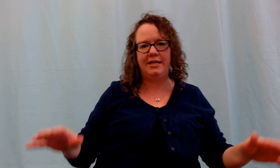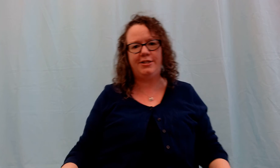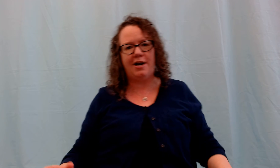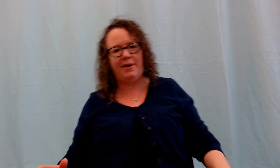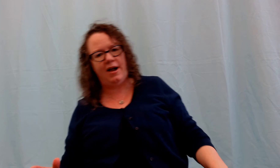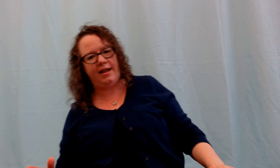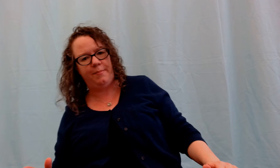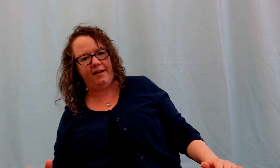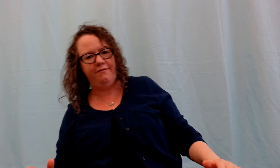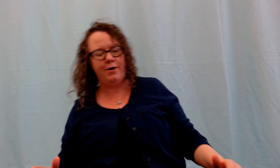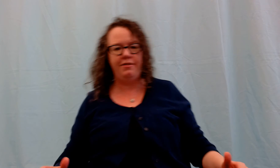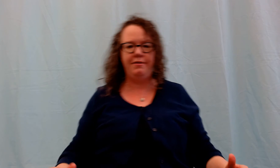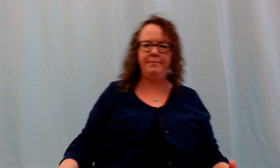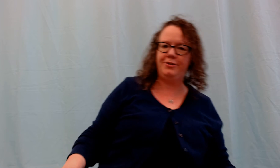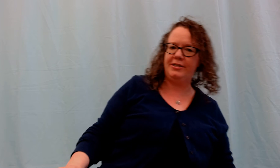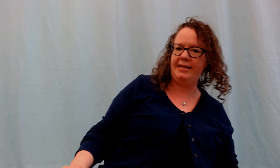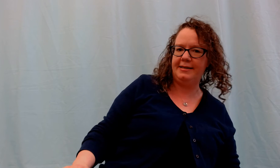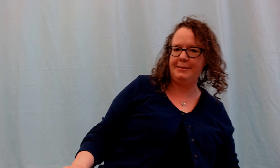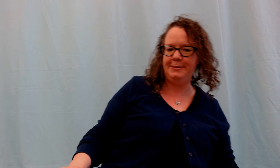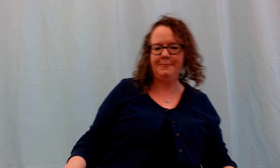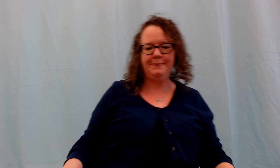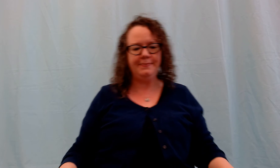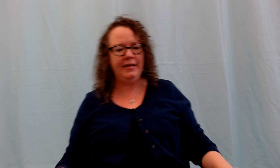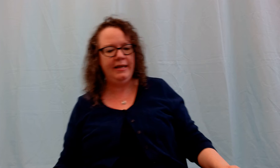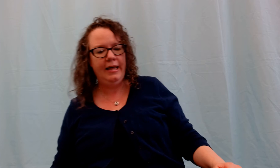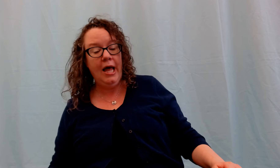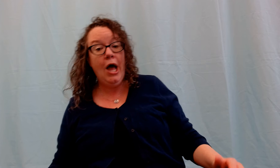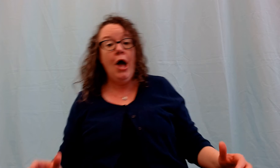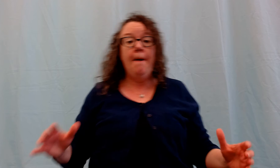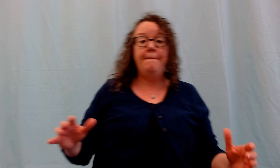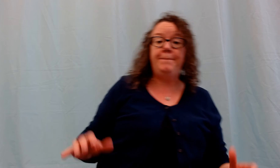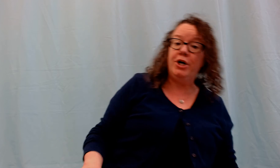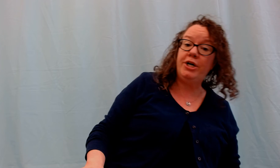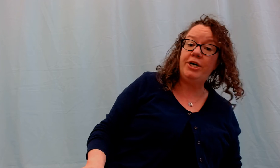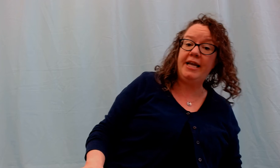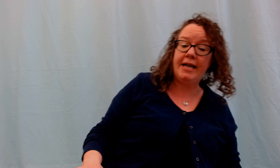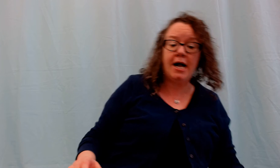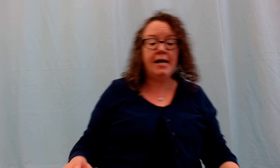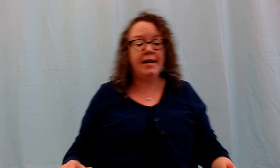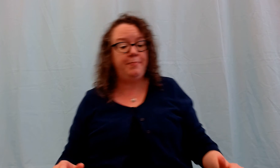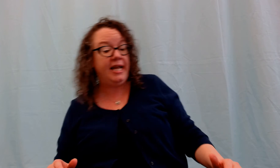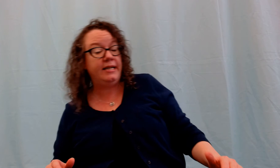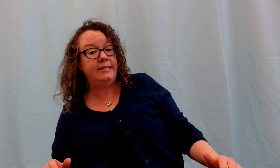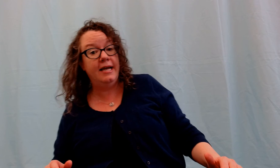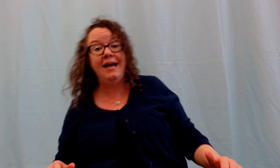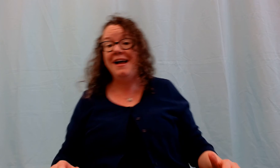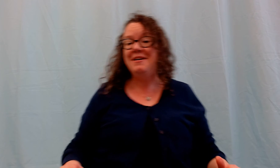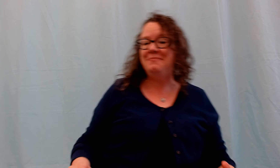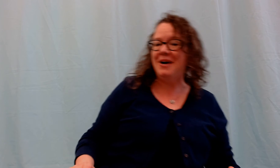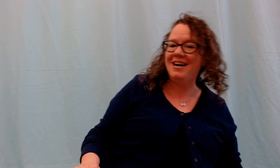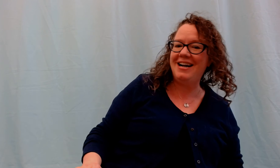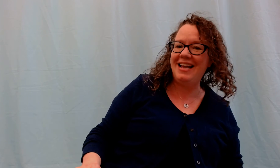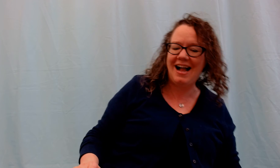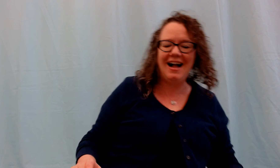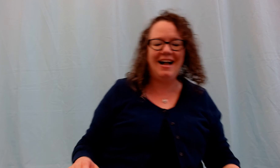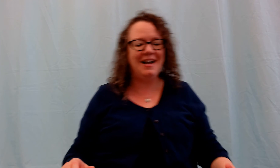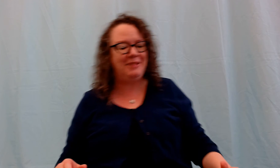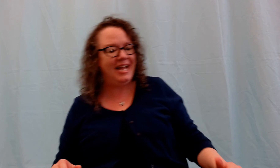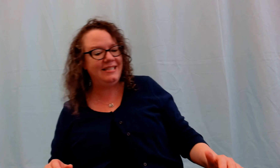to start by rocking back and forth just like this. #Putting on a plate, putting on a plate#